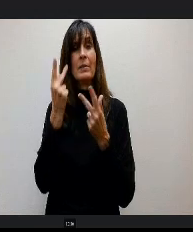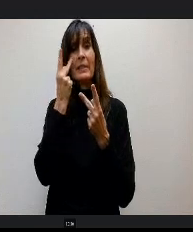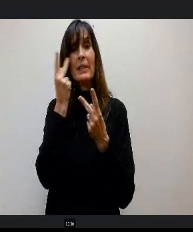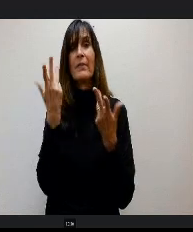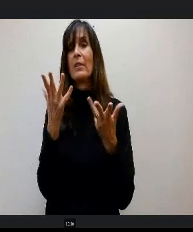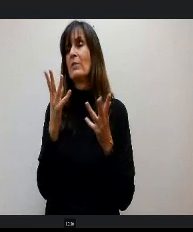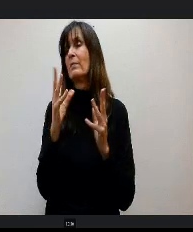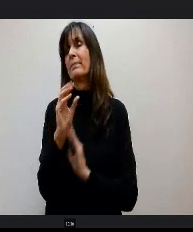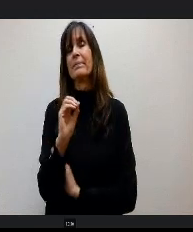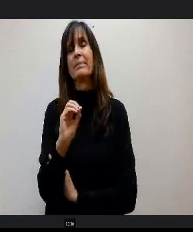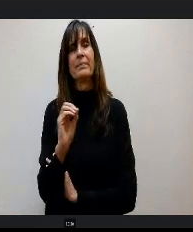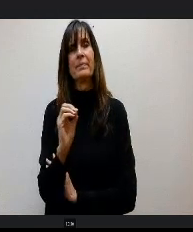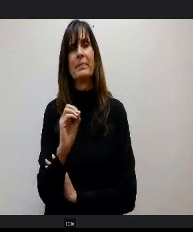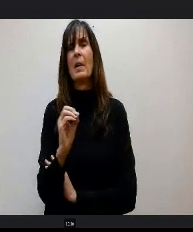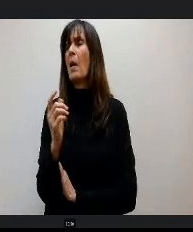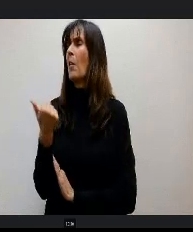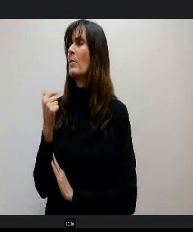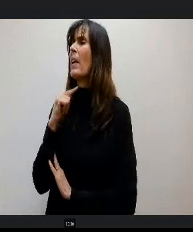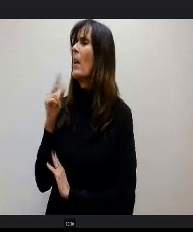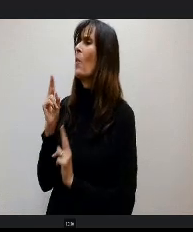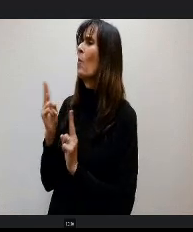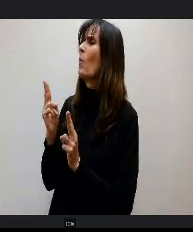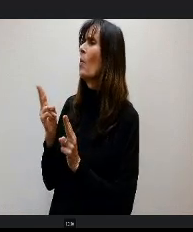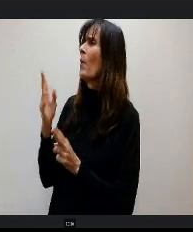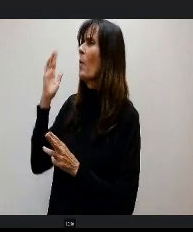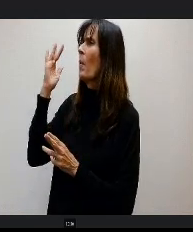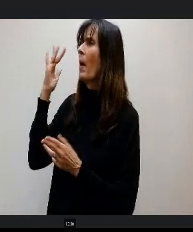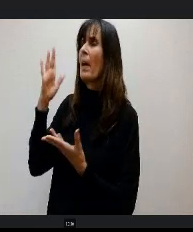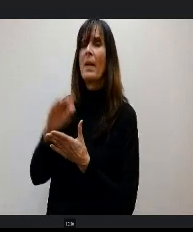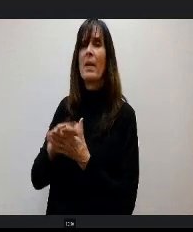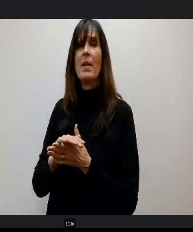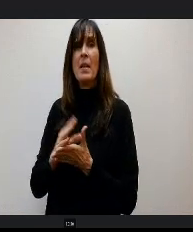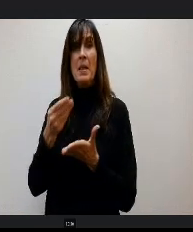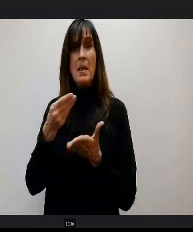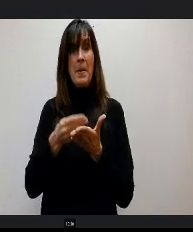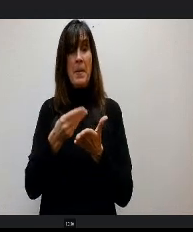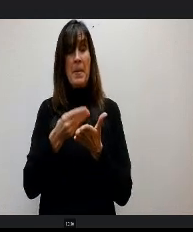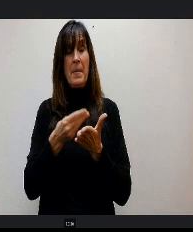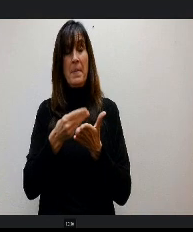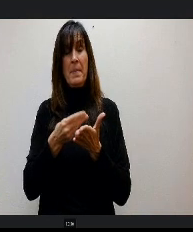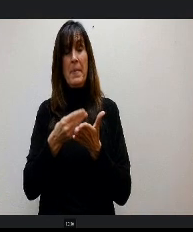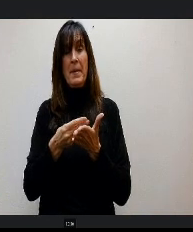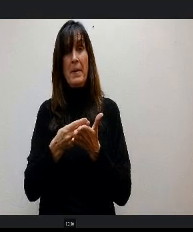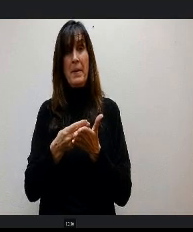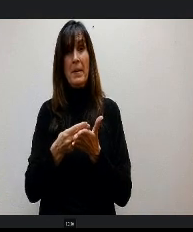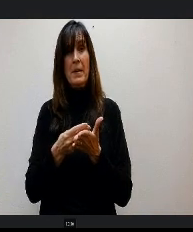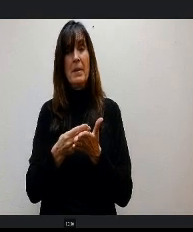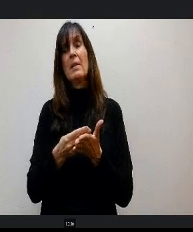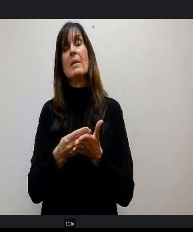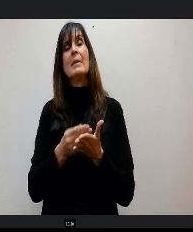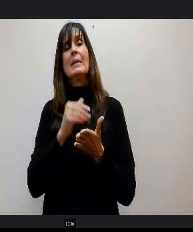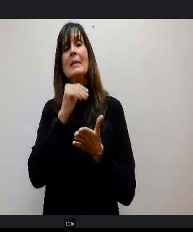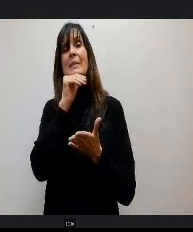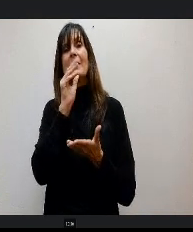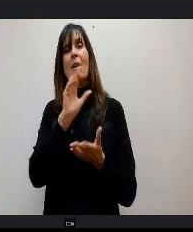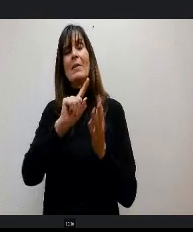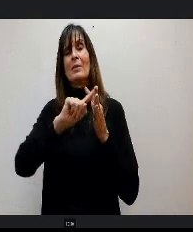e rush, this funding over a school Finance Act formula. Would not be implemented next year, It would be the following year.